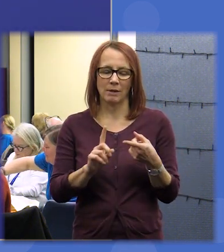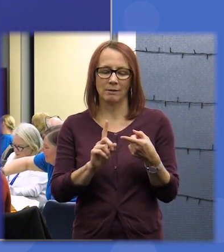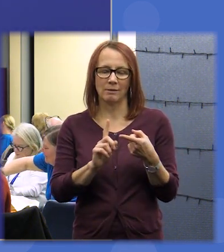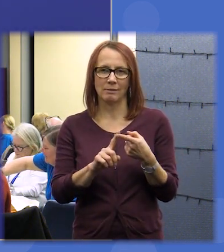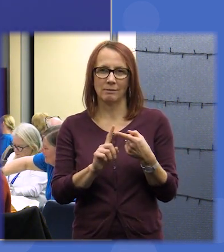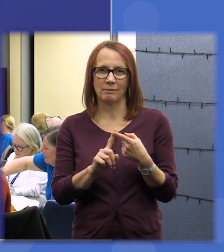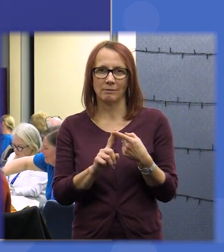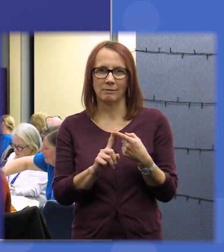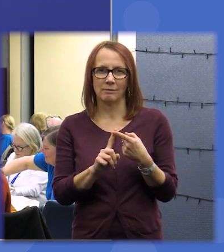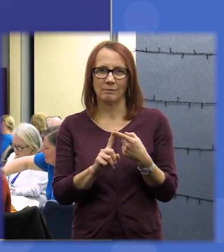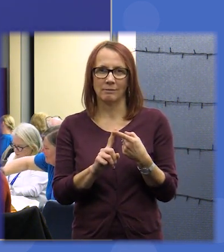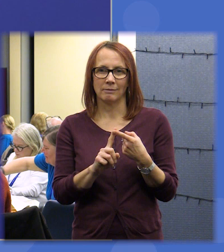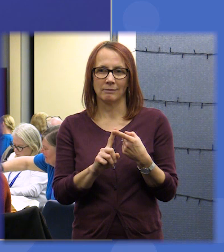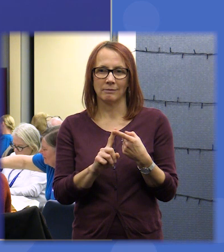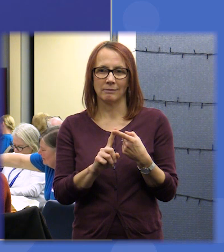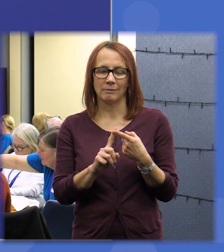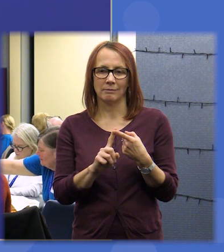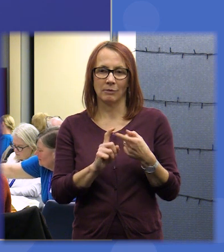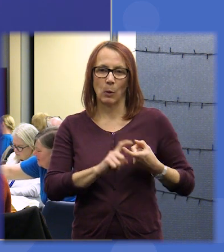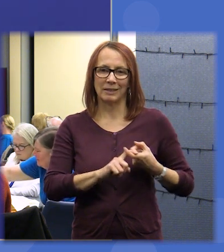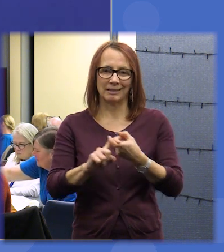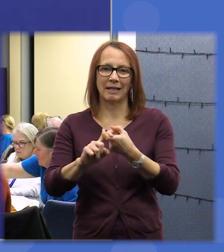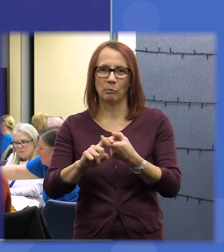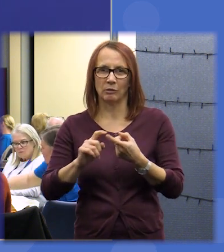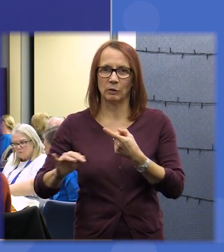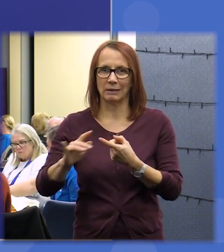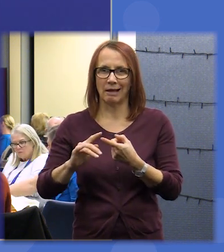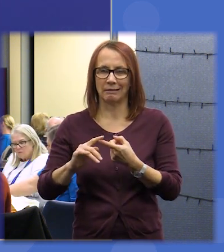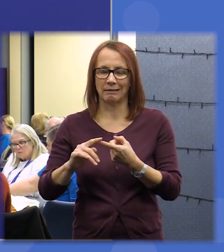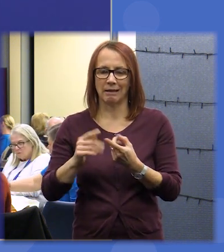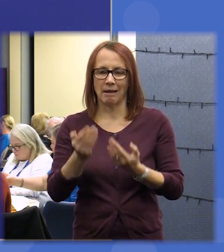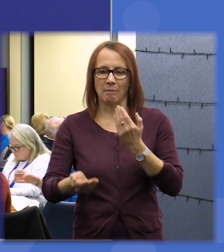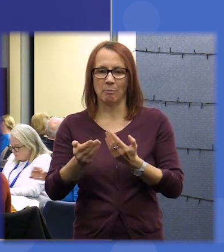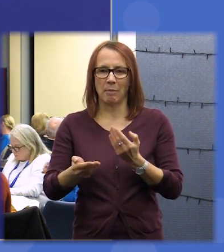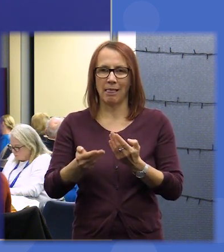first scene was be a sustainable society where we balance our environmental